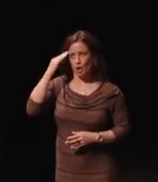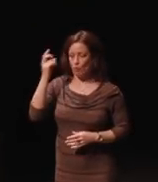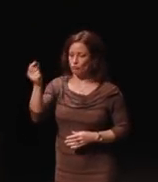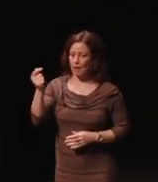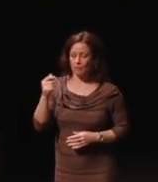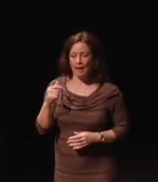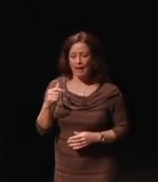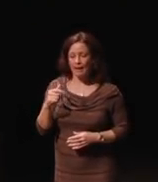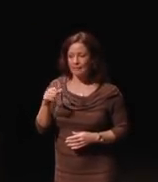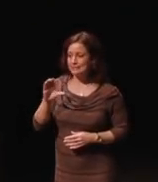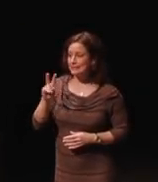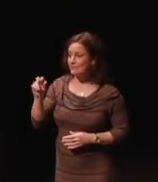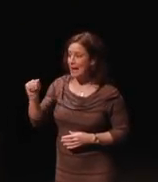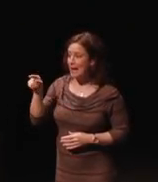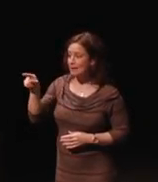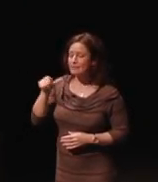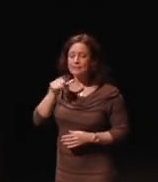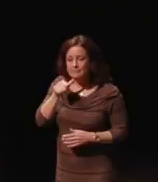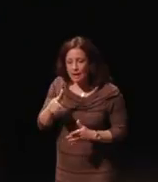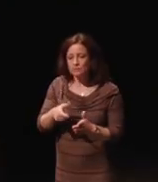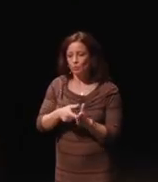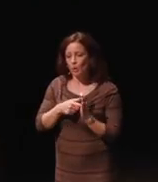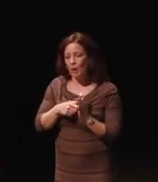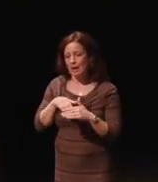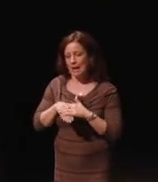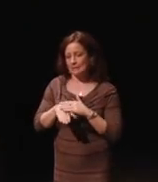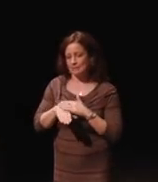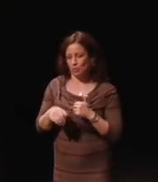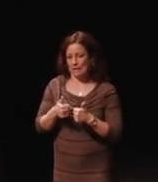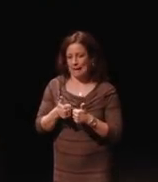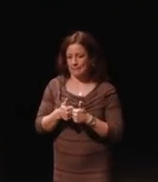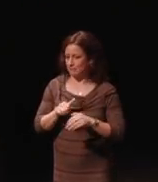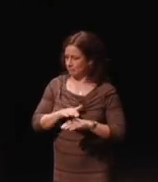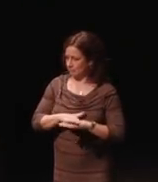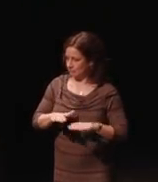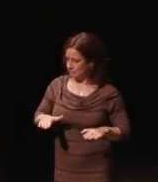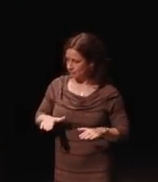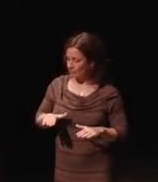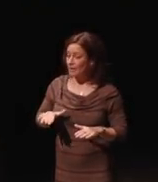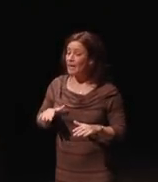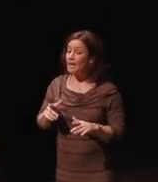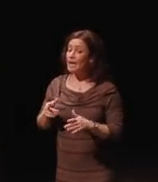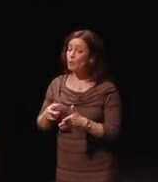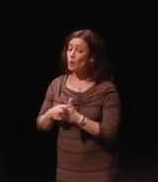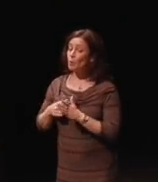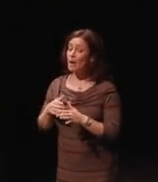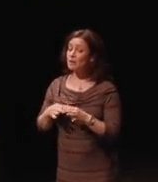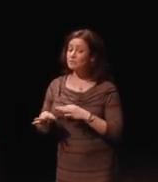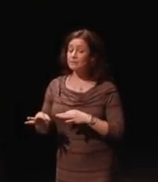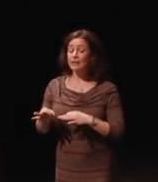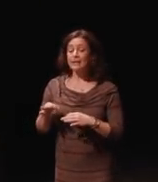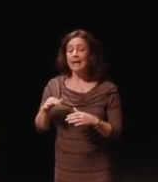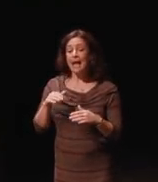is that the CVAA does not require accessible gaming. It requires accessible communications in gaming.